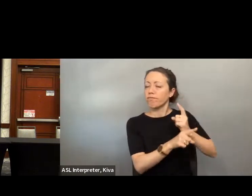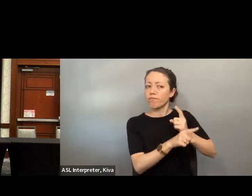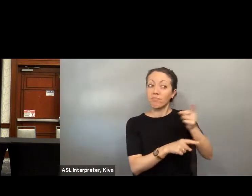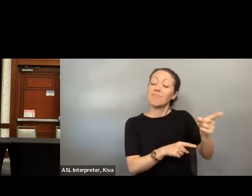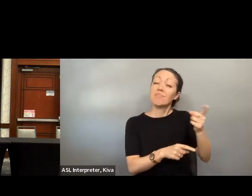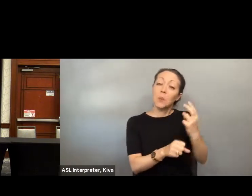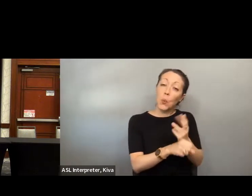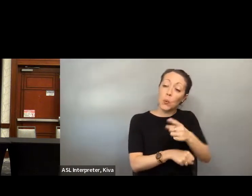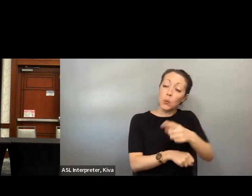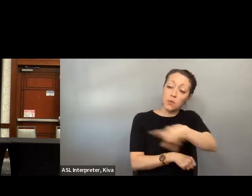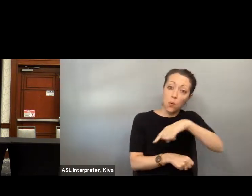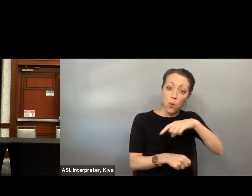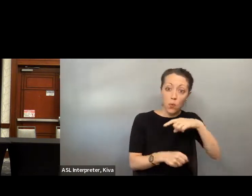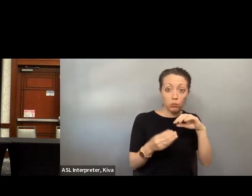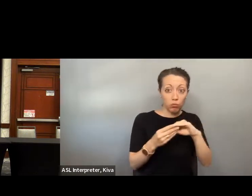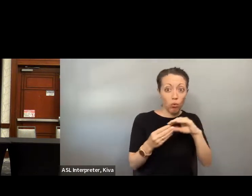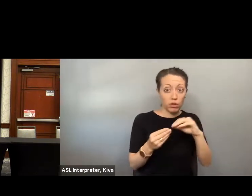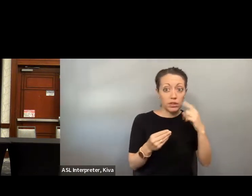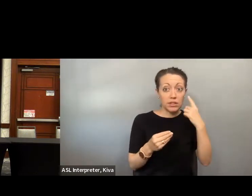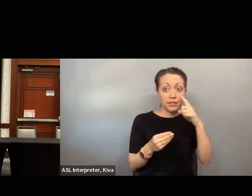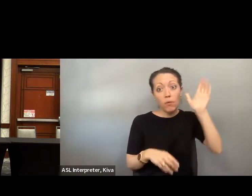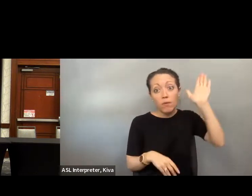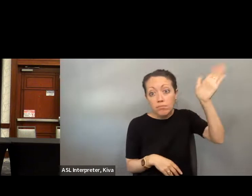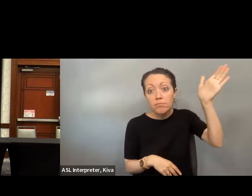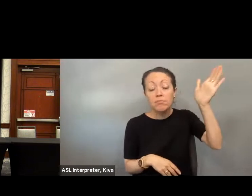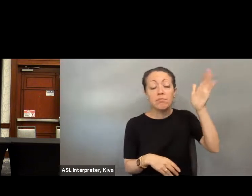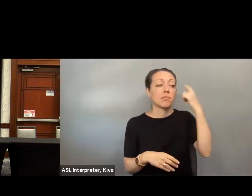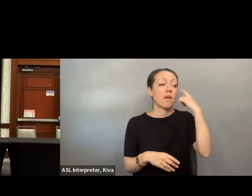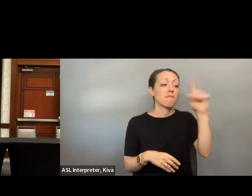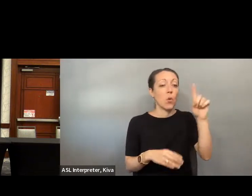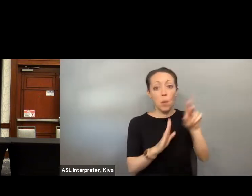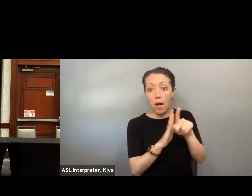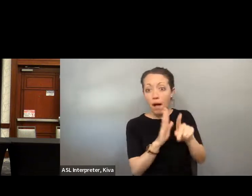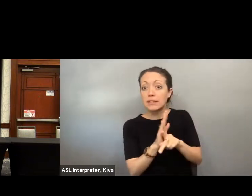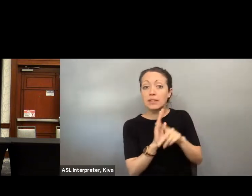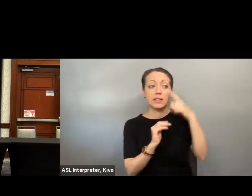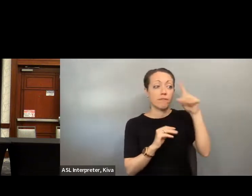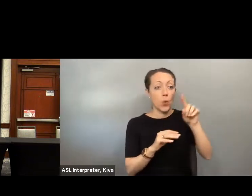to be